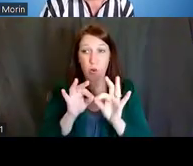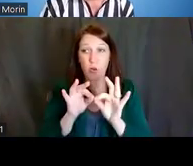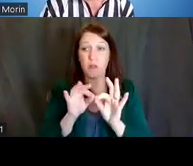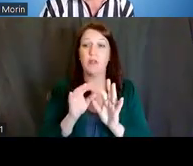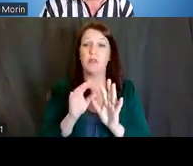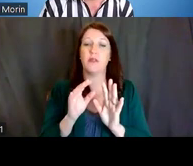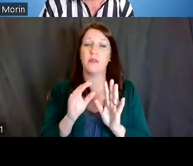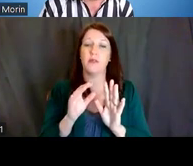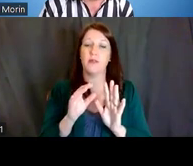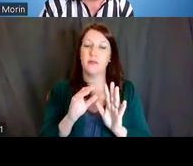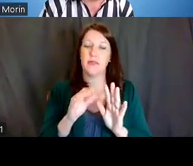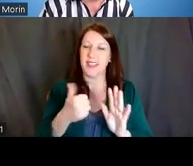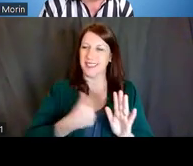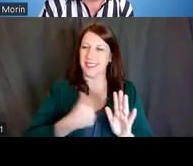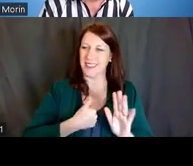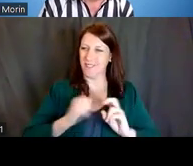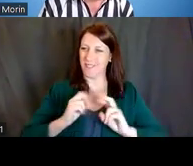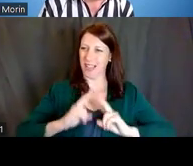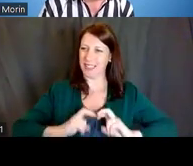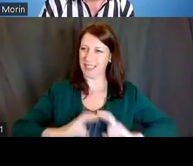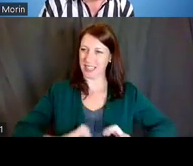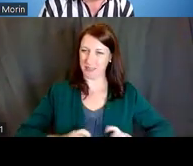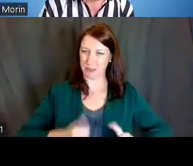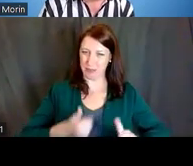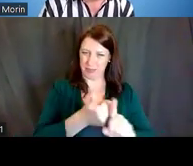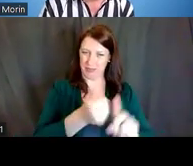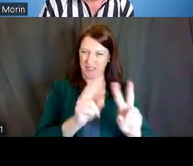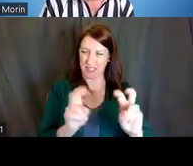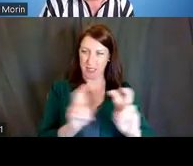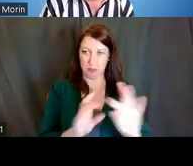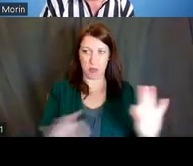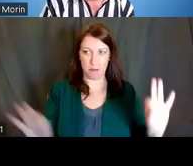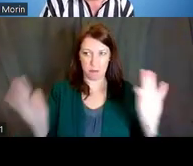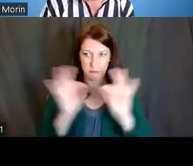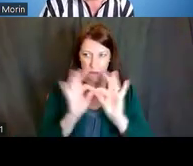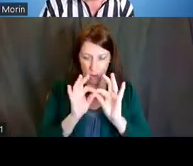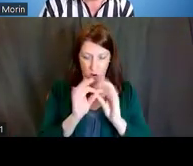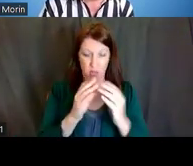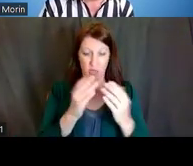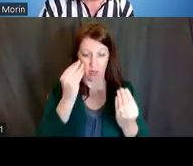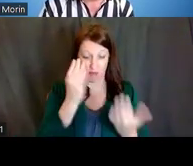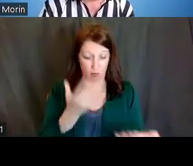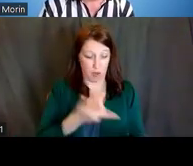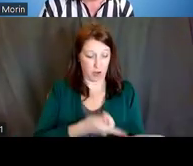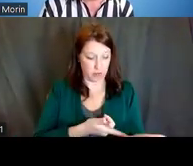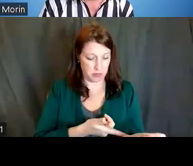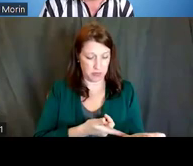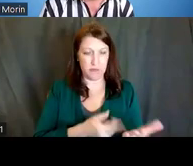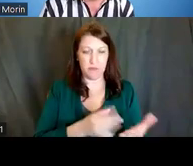and taking the self-assessment, then using that self-assessment to create your individual development plan.